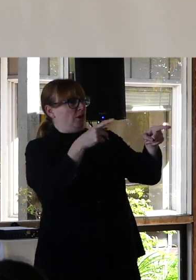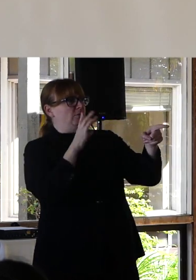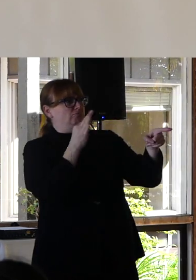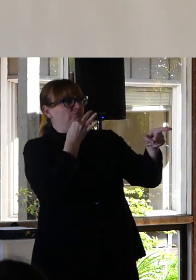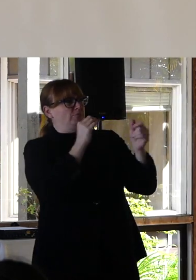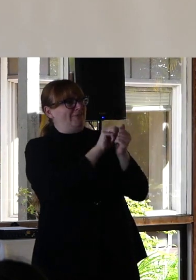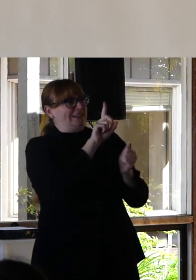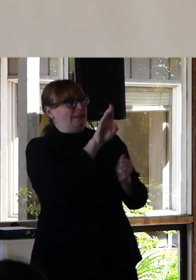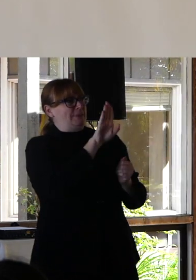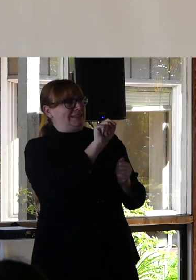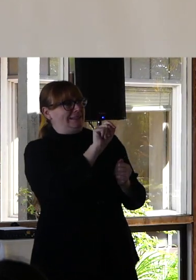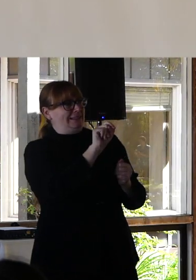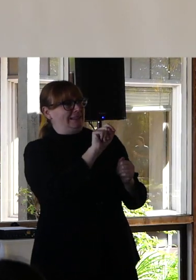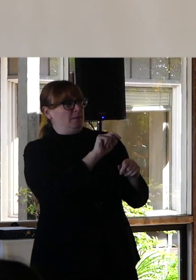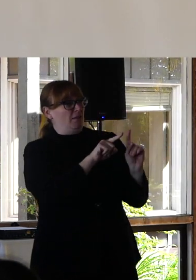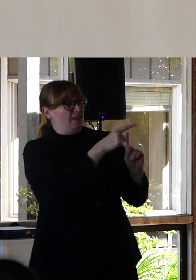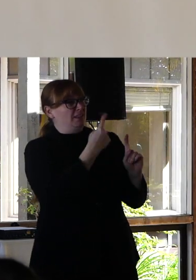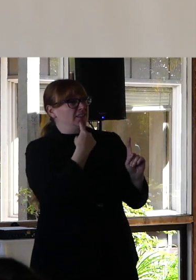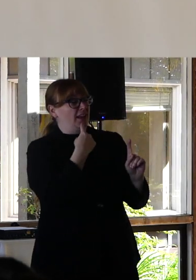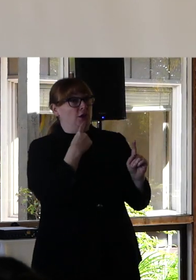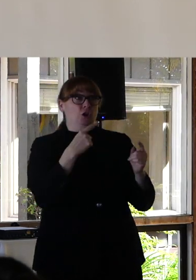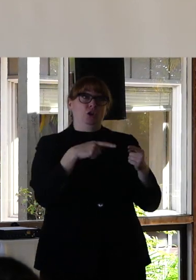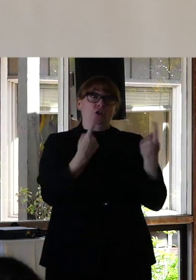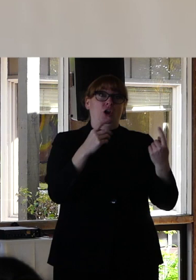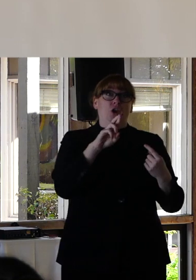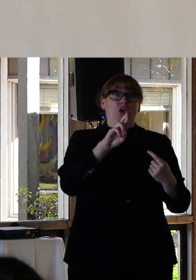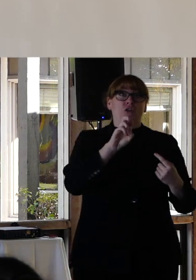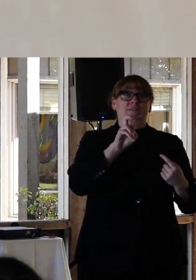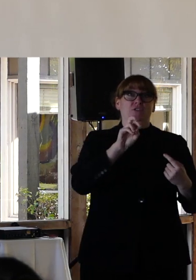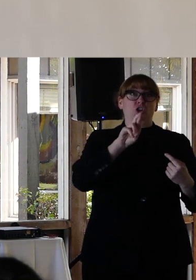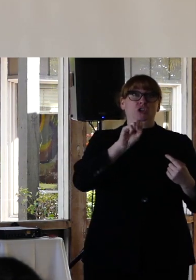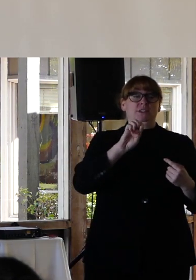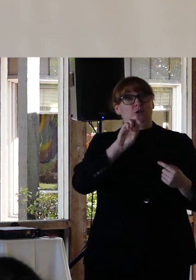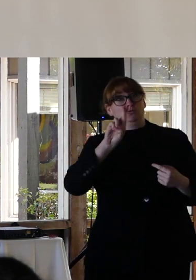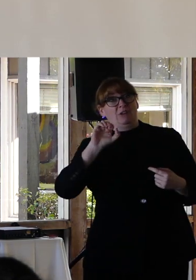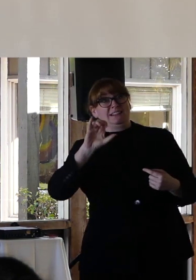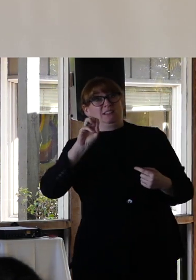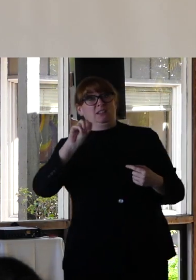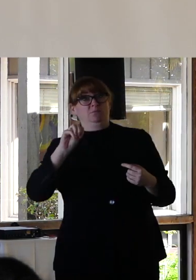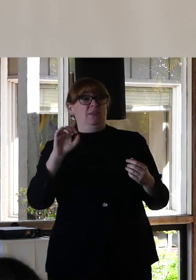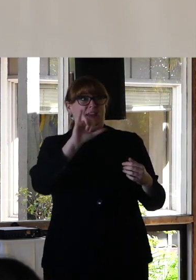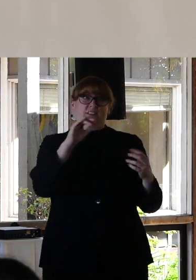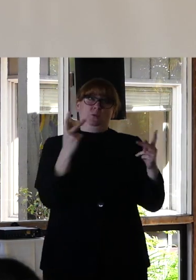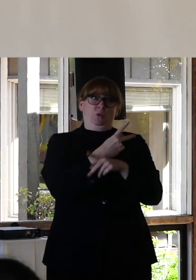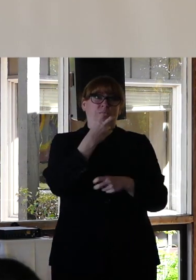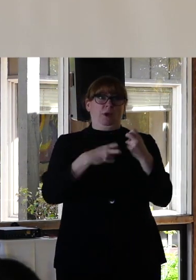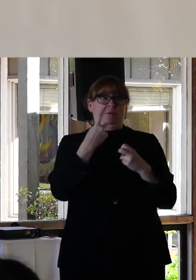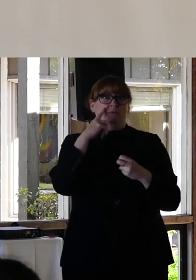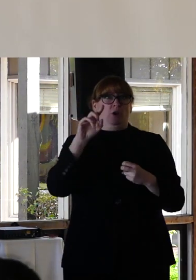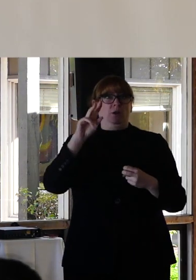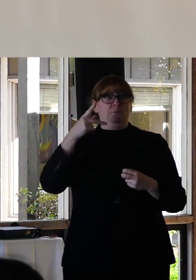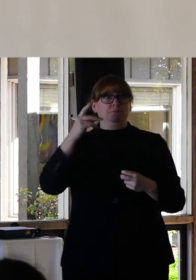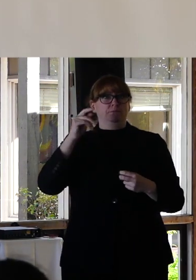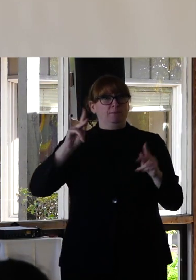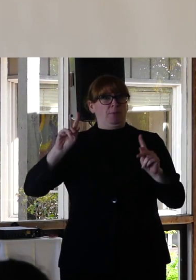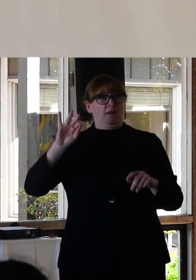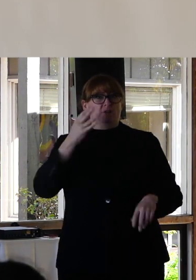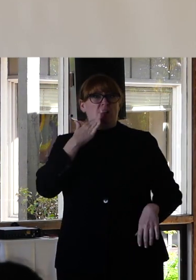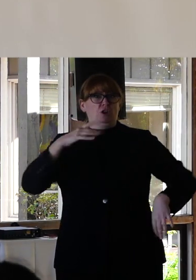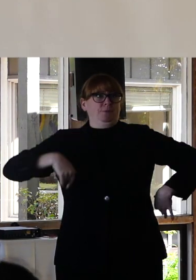but said that reverse racism is a bigger problem than police violence against people of color. Take your pick. All of them are therapists that I have